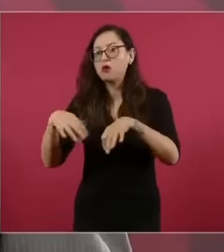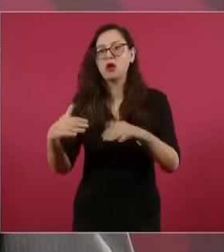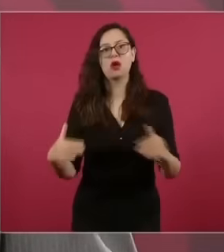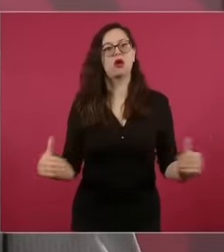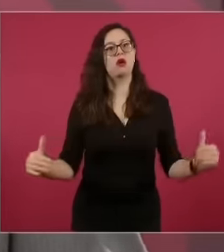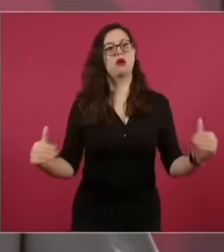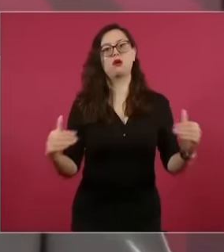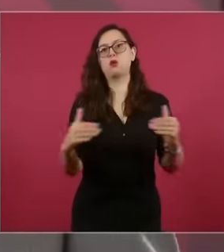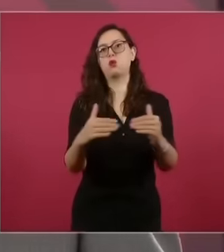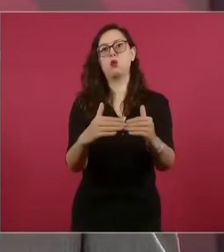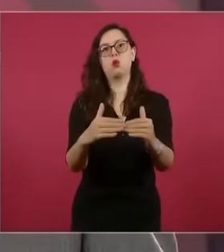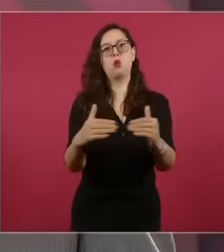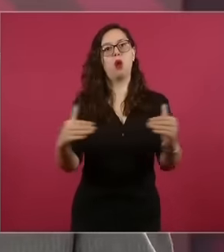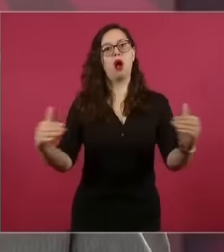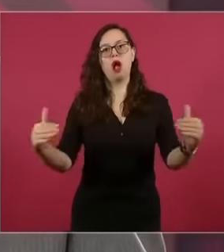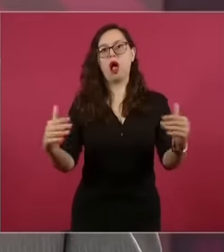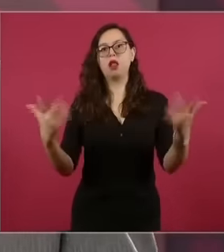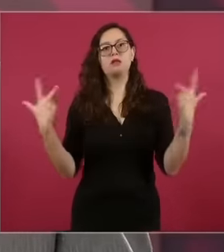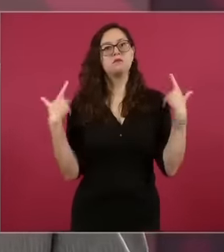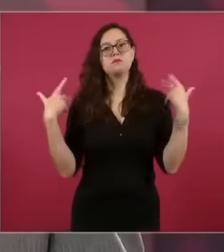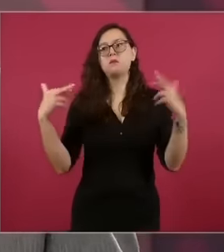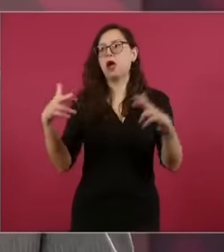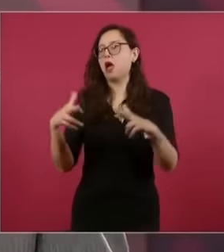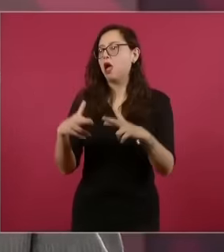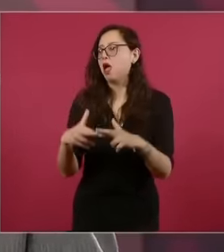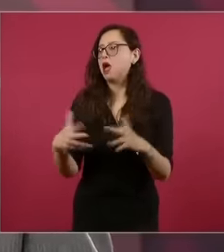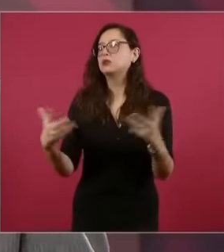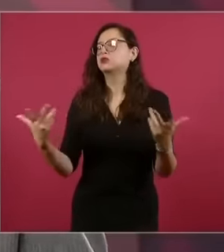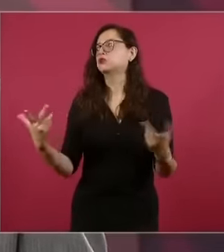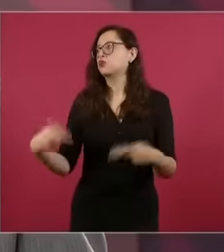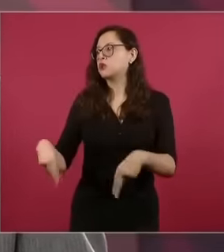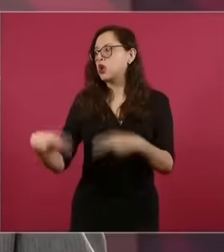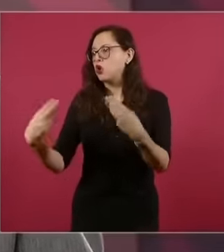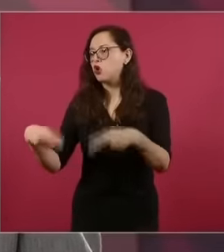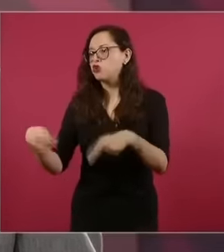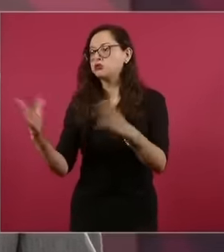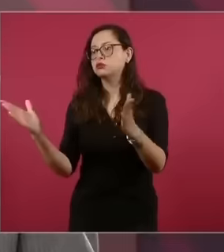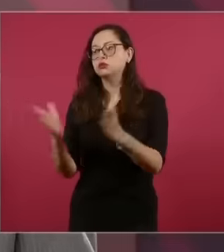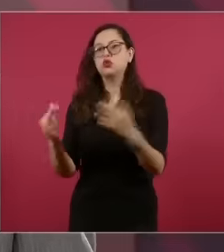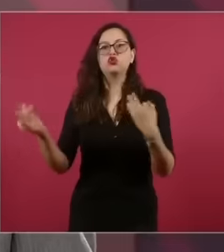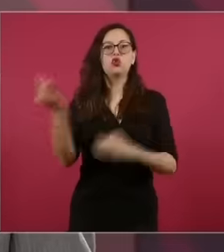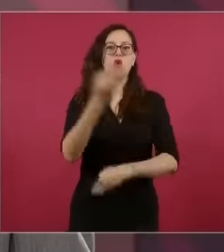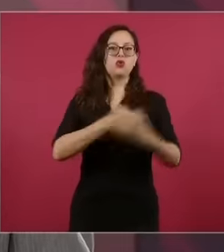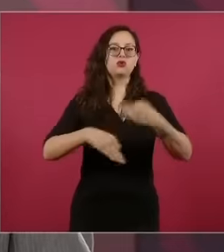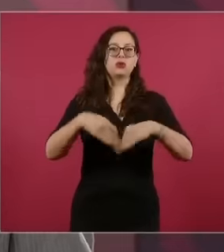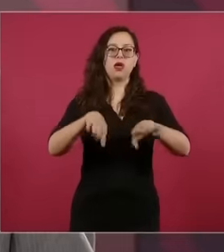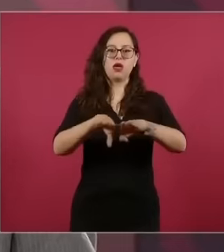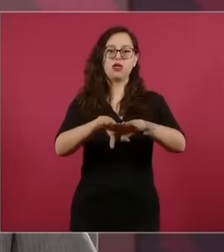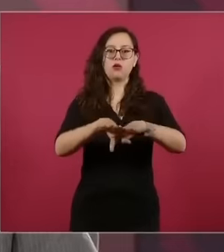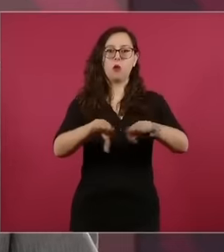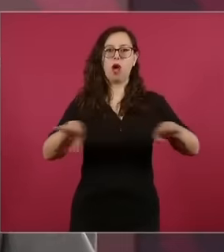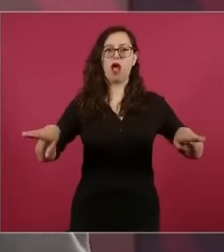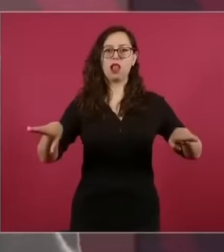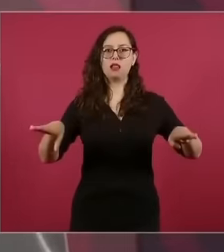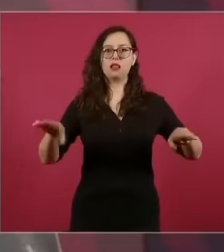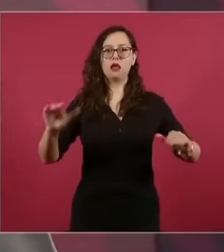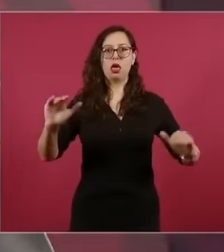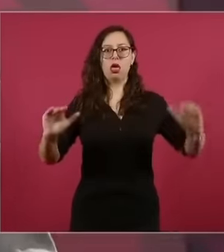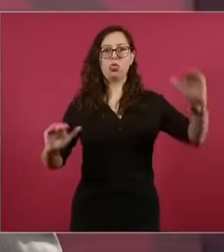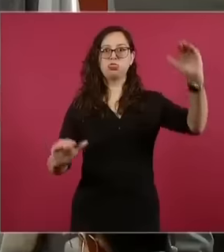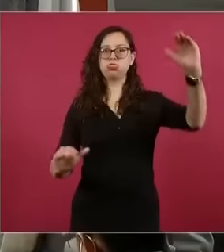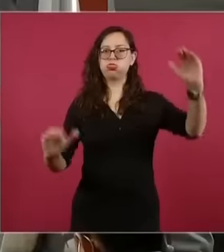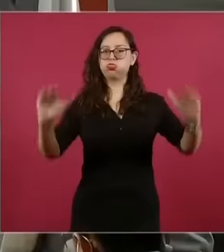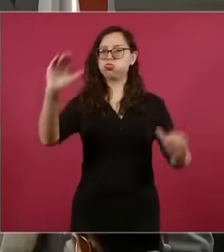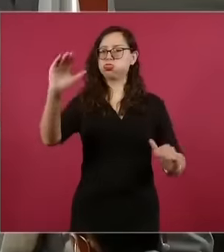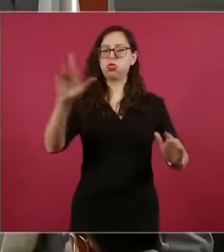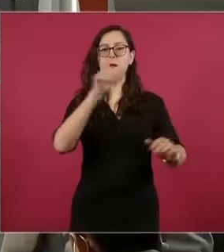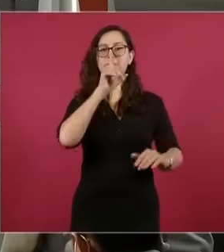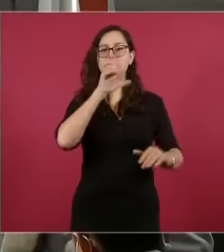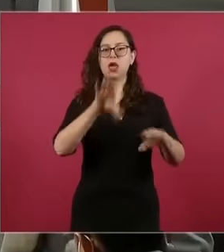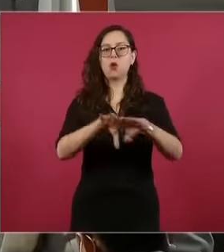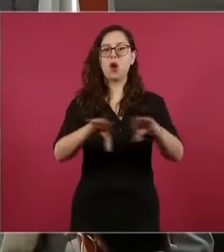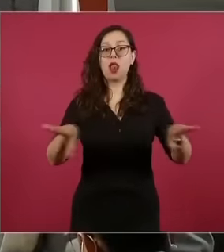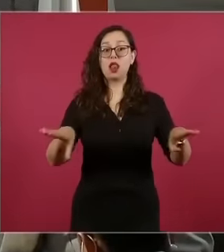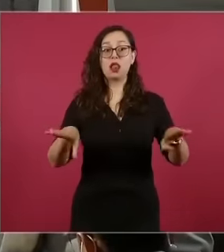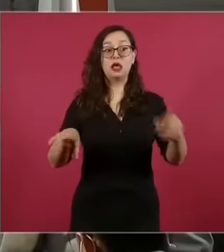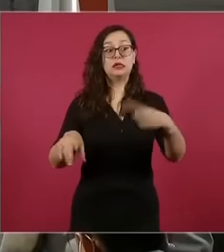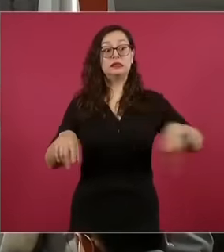teacher, a small businessman, just like everyone else, but they felt superior,